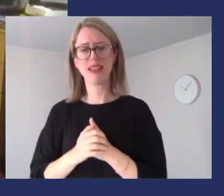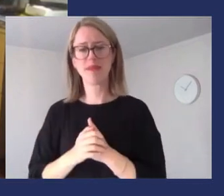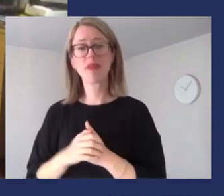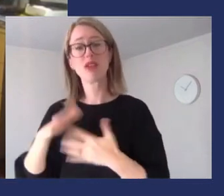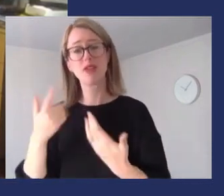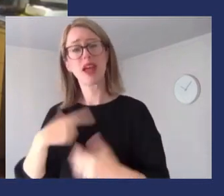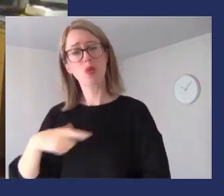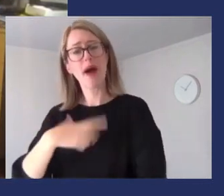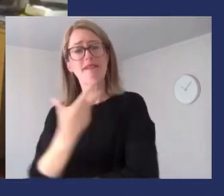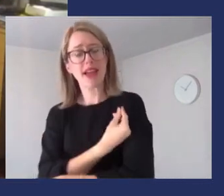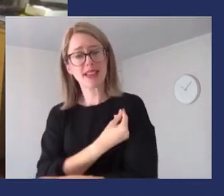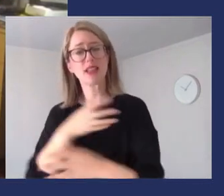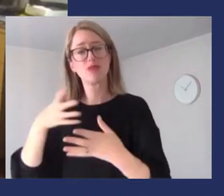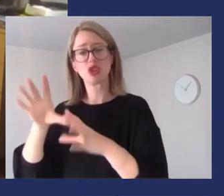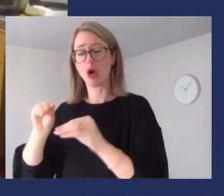stopping people getting infected at all.